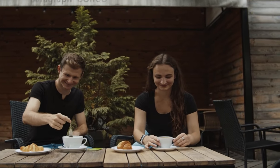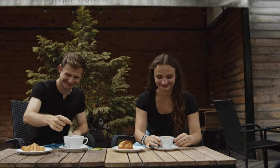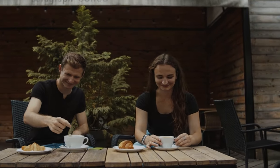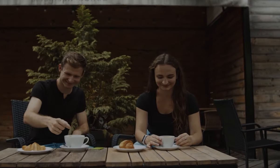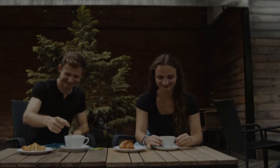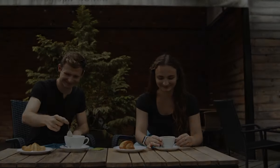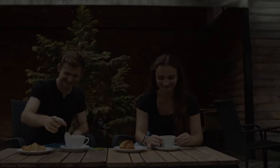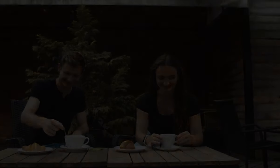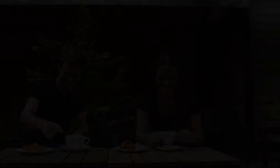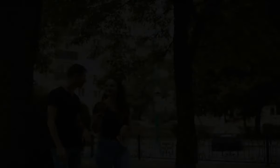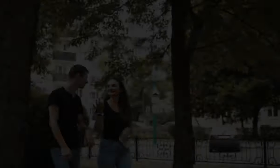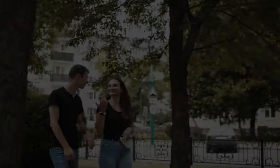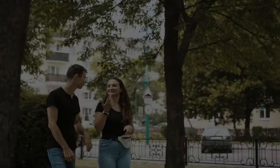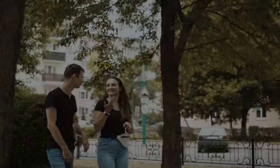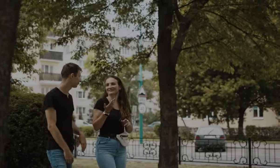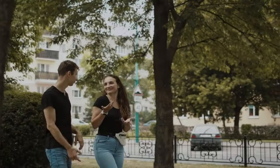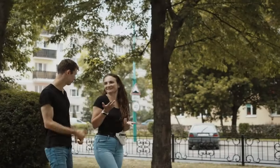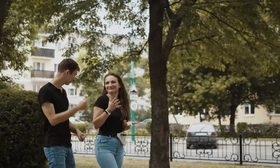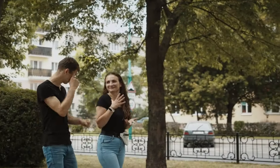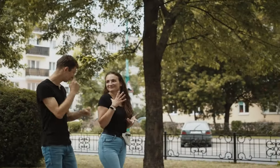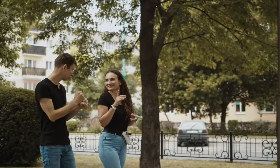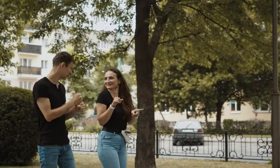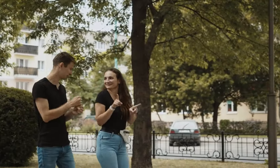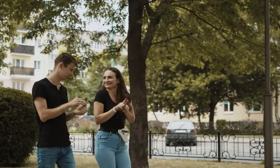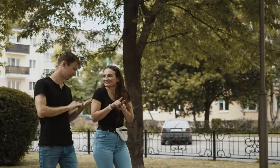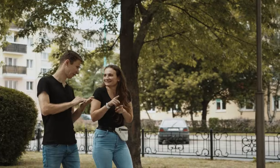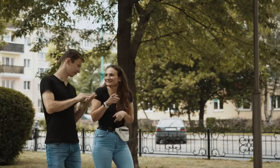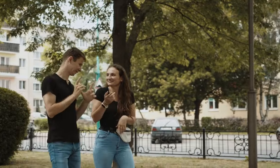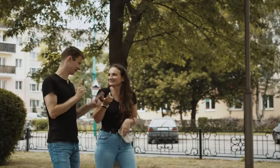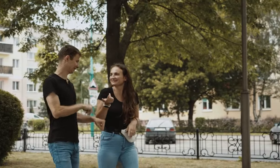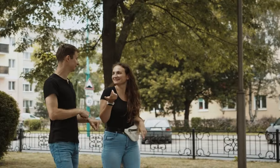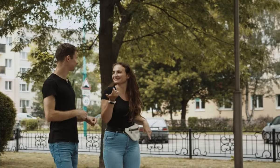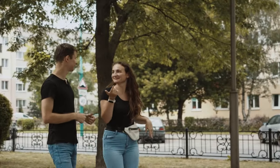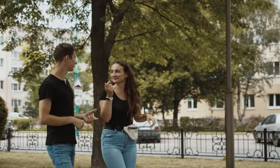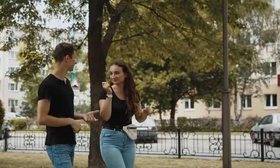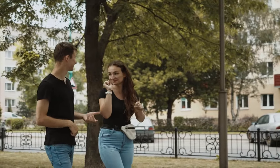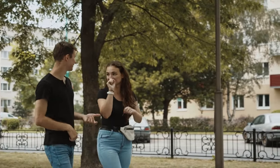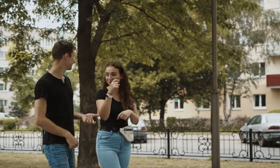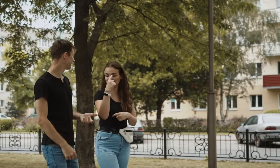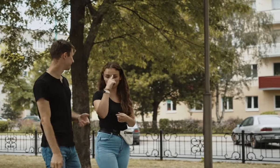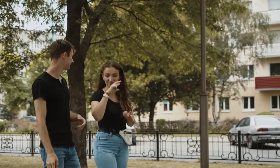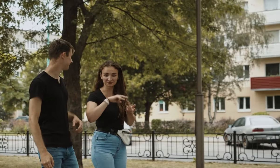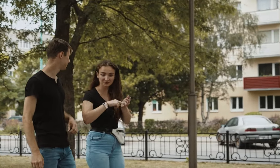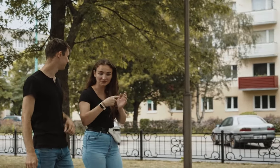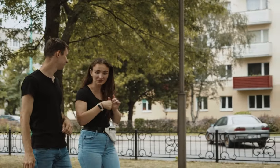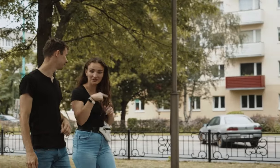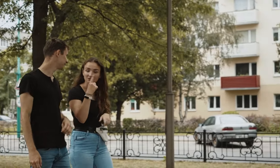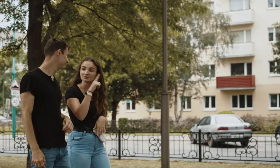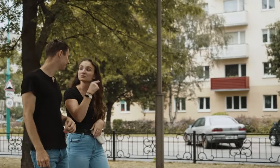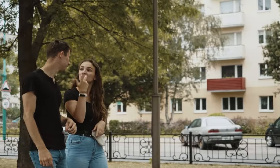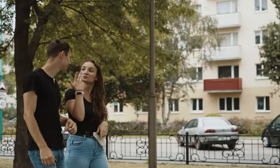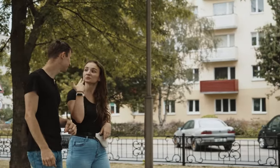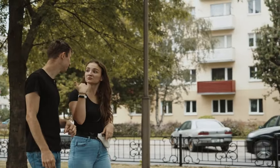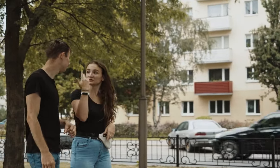1834, an event commemorating the birth of Abbé de l'Épée, a notable figure in deaf education.